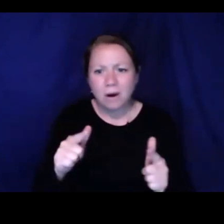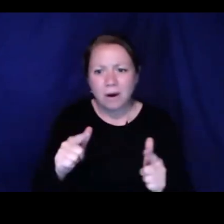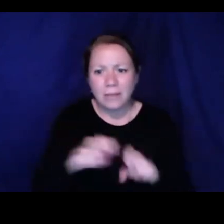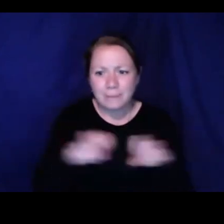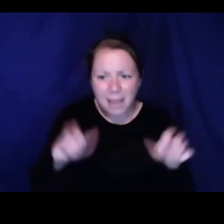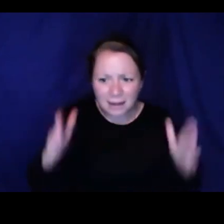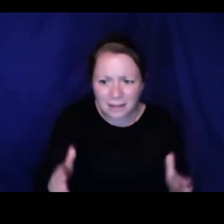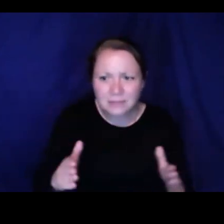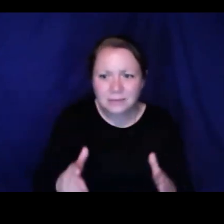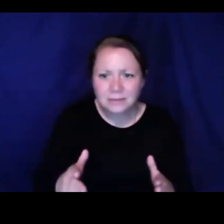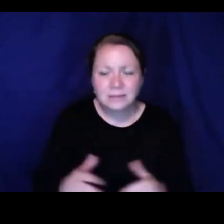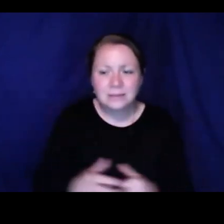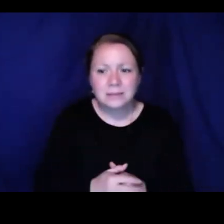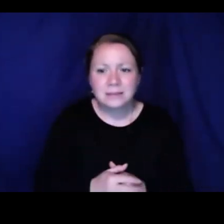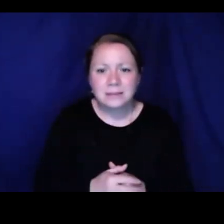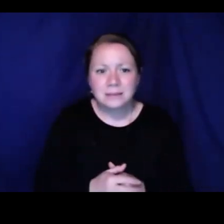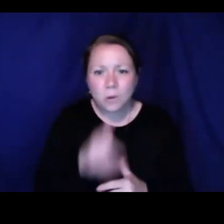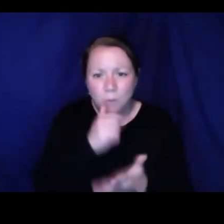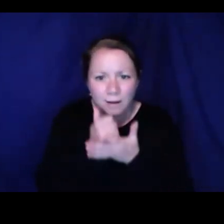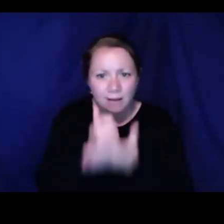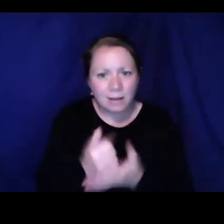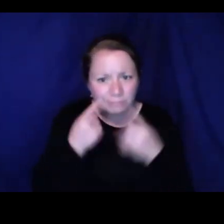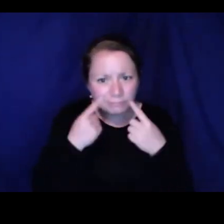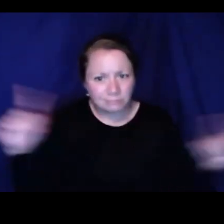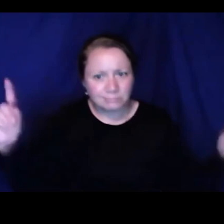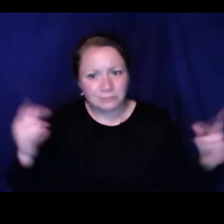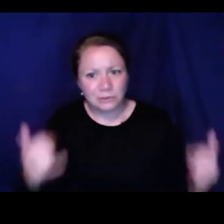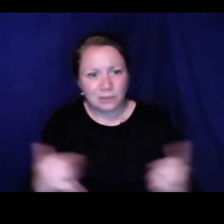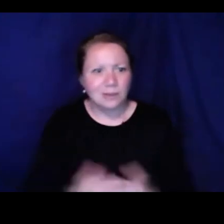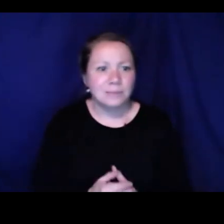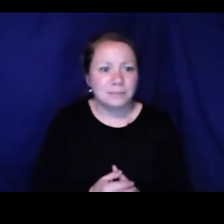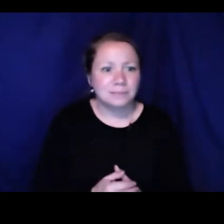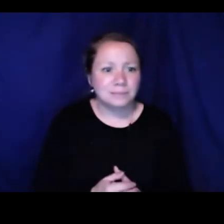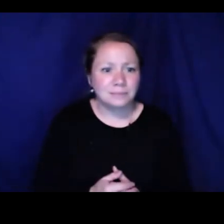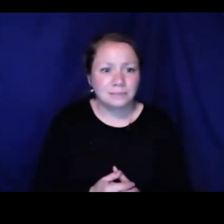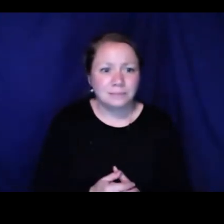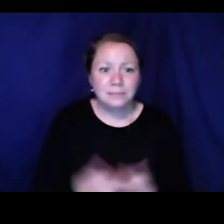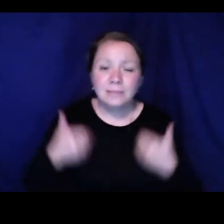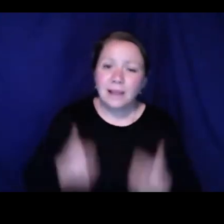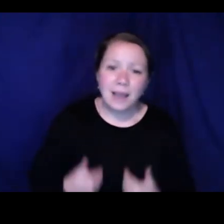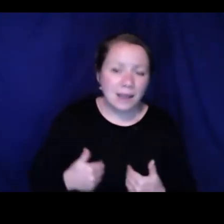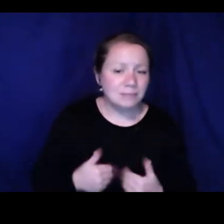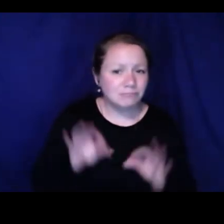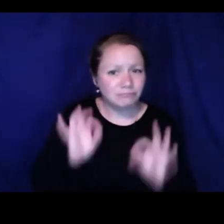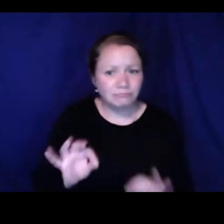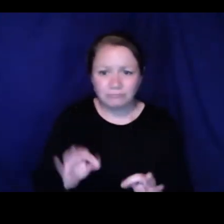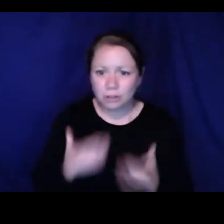Aylssa, Stefanie, and Mama Deb, and all of the